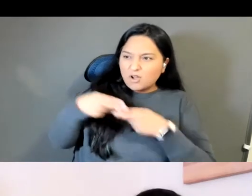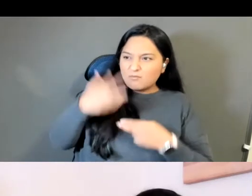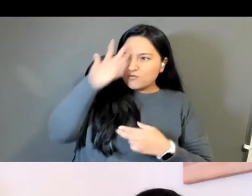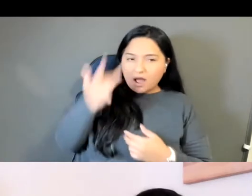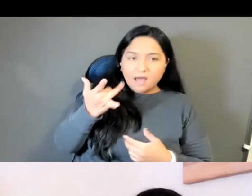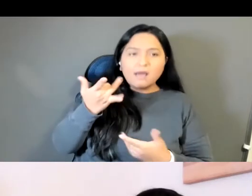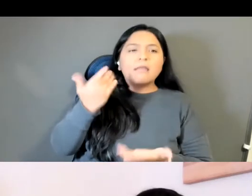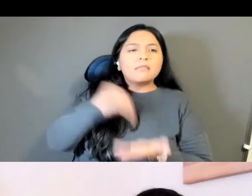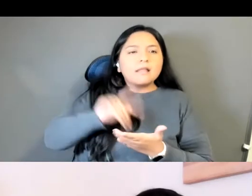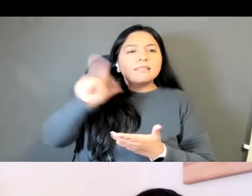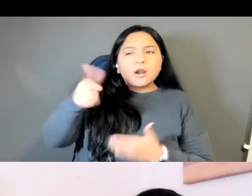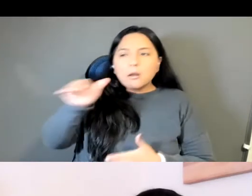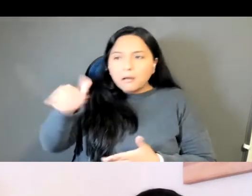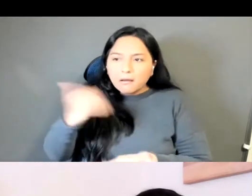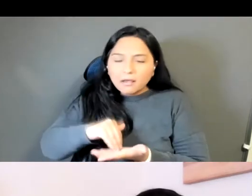and then also for why I was named that.